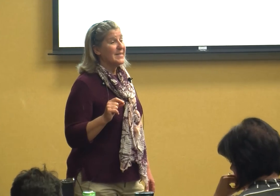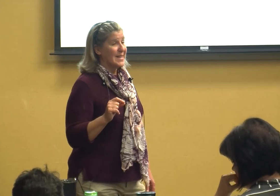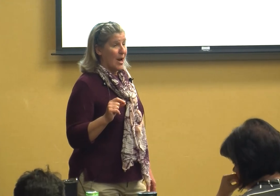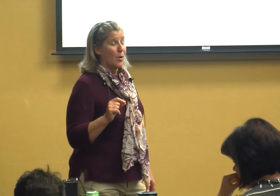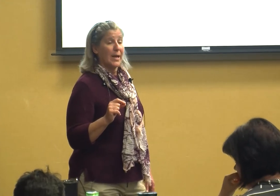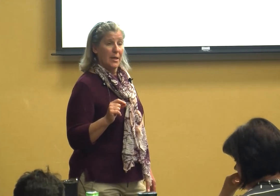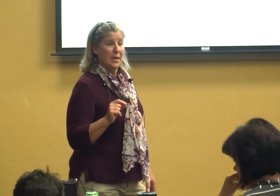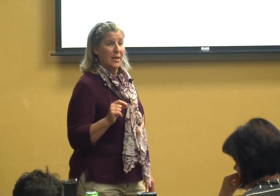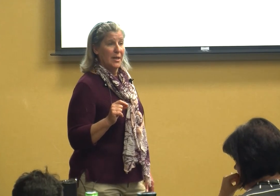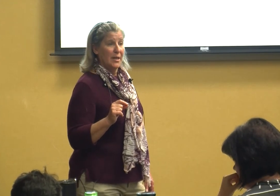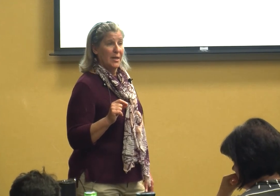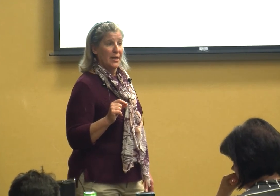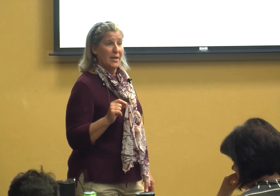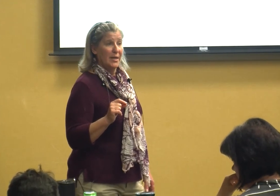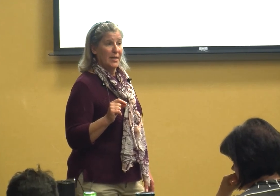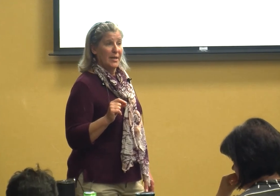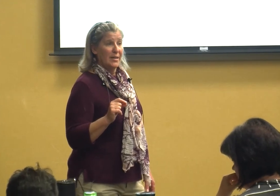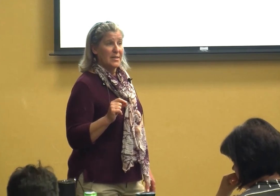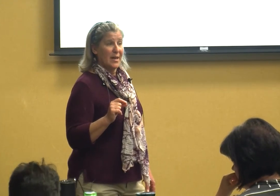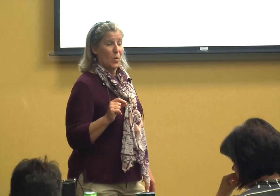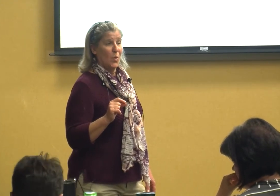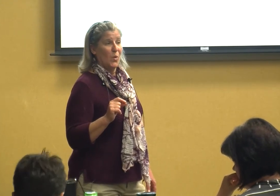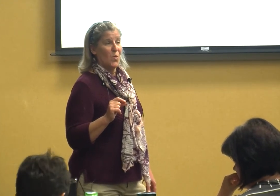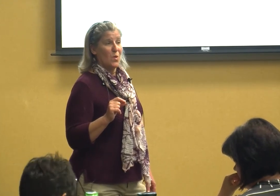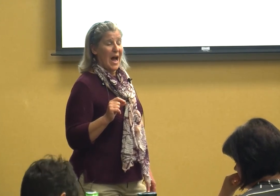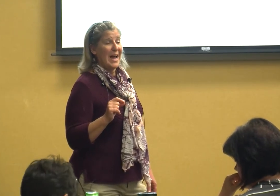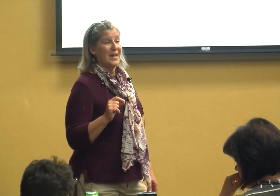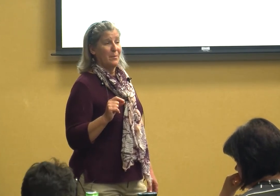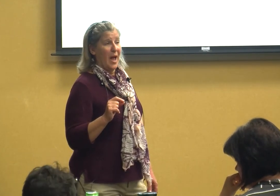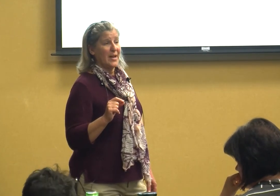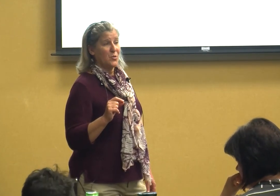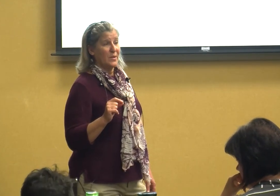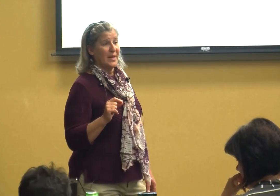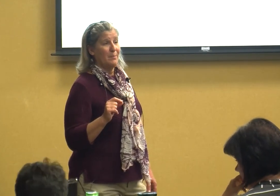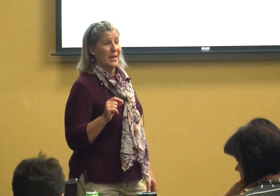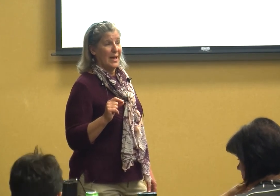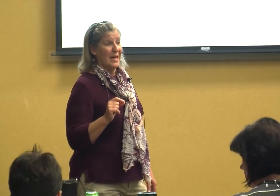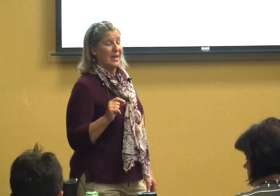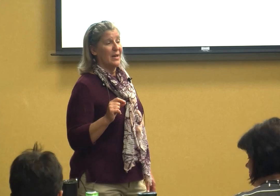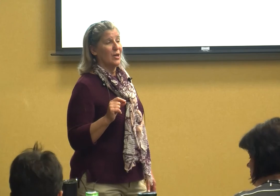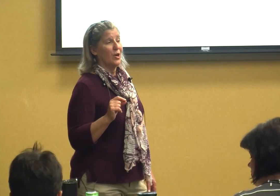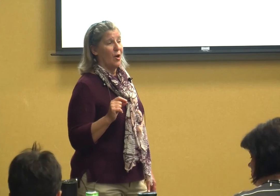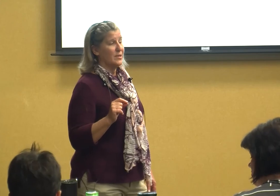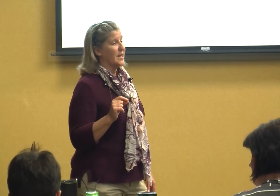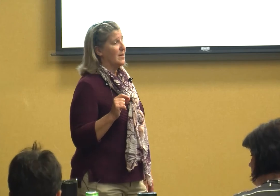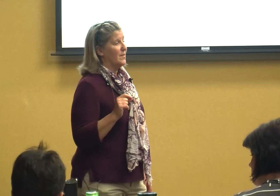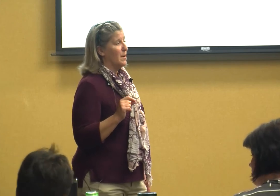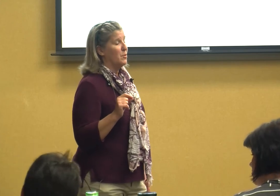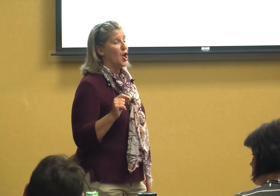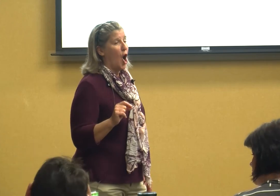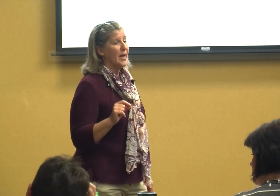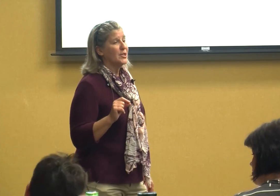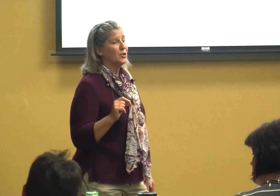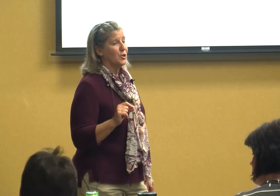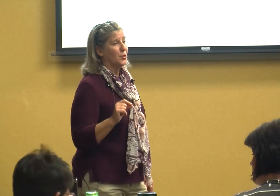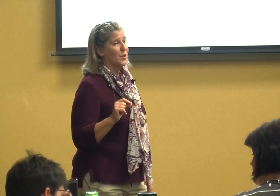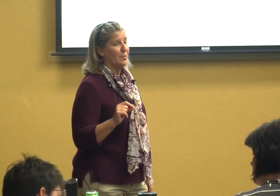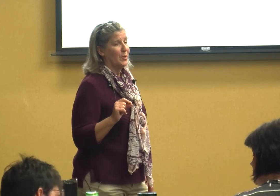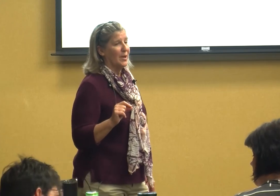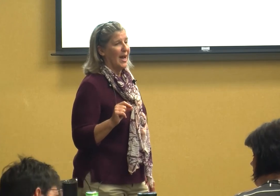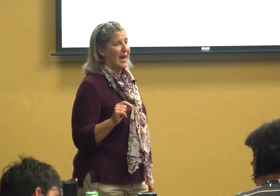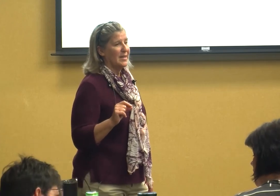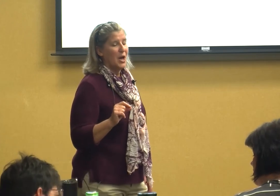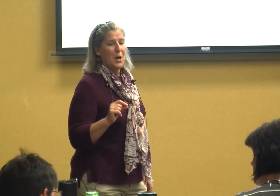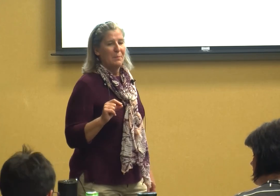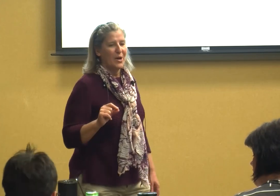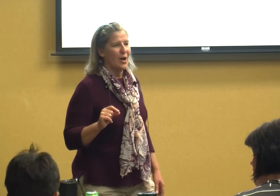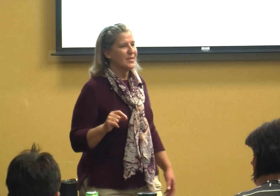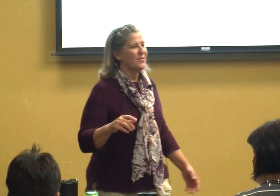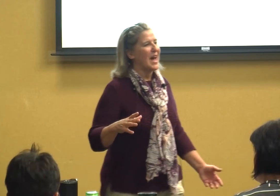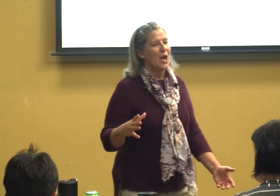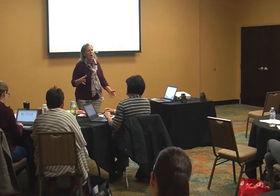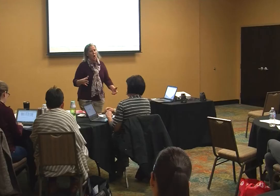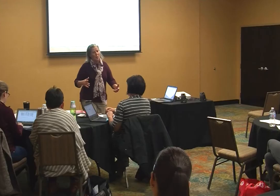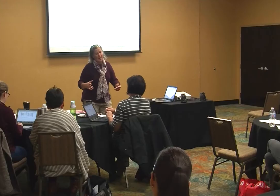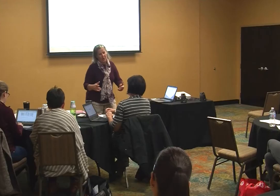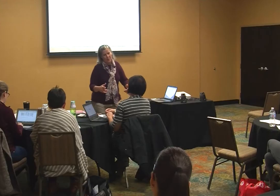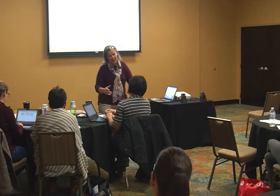scary say oh I could actually be causing them not to communicate because of that oh here honey